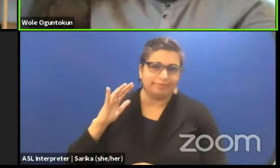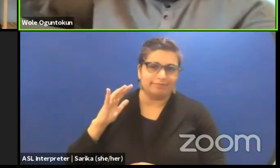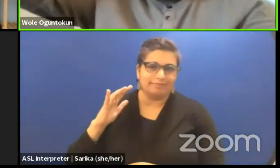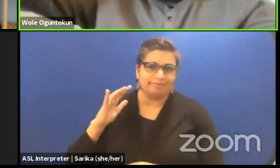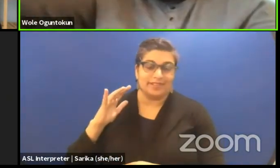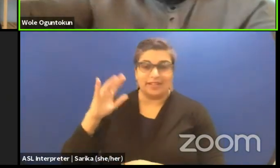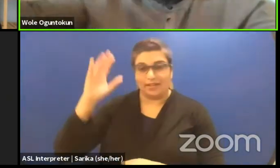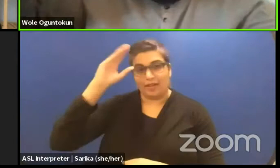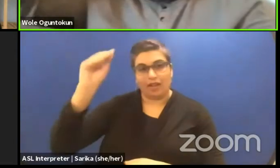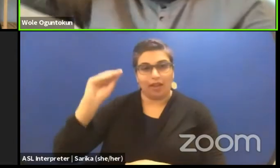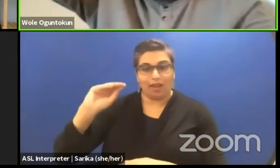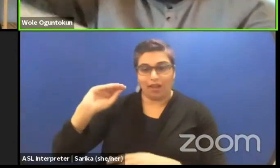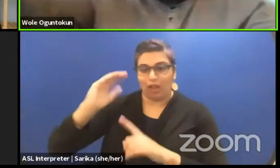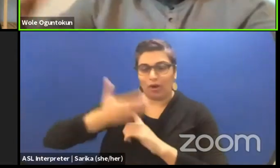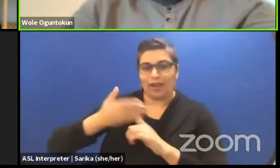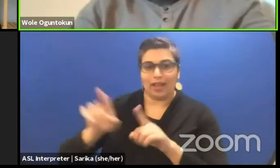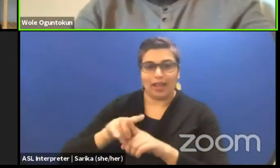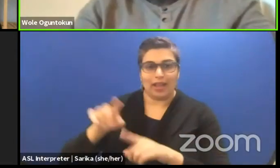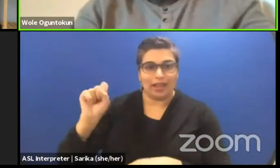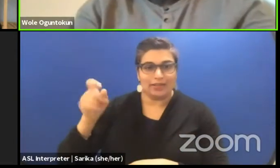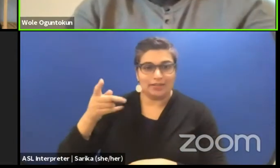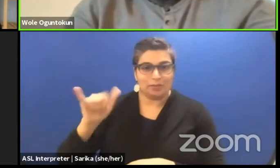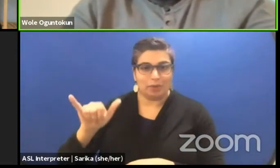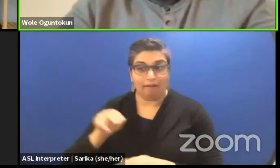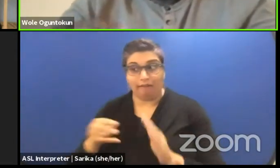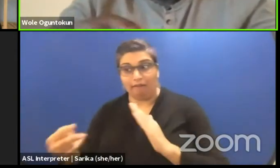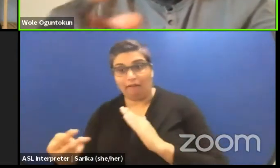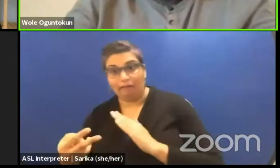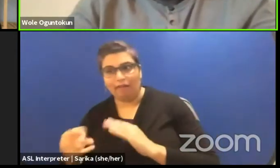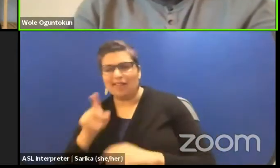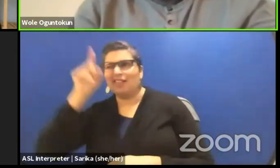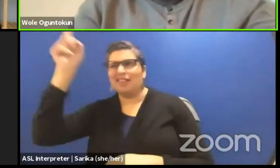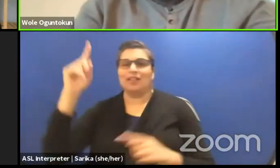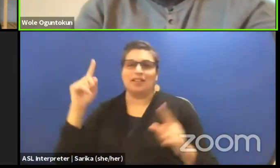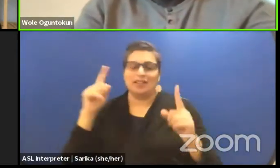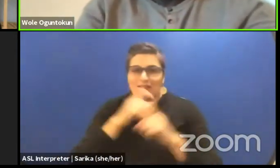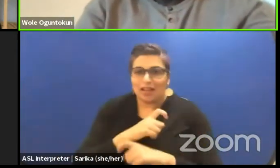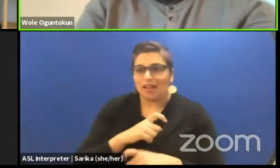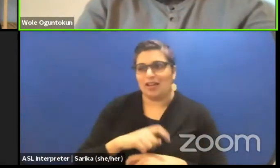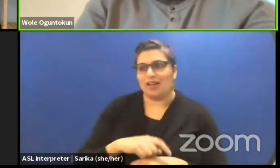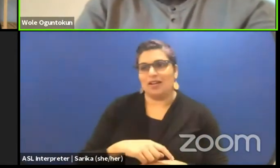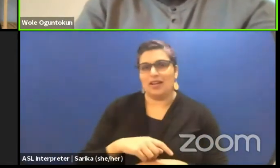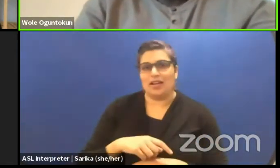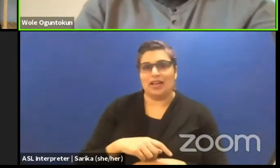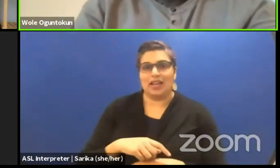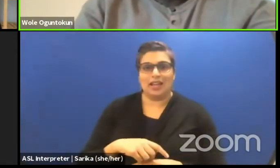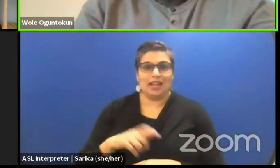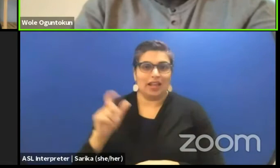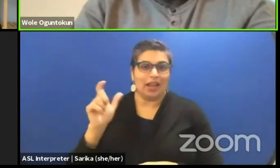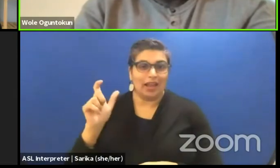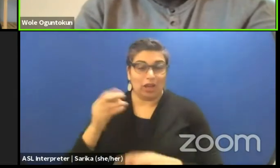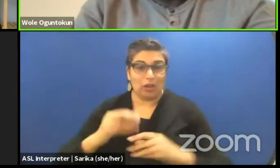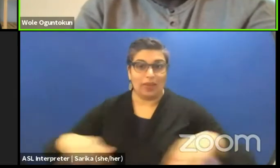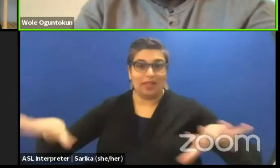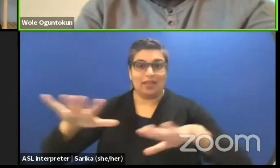somewhere in the desert in Arab land. And when he urinated in the desert, he urinated facing the east